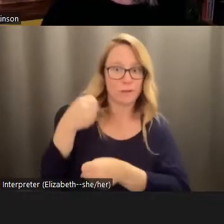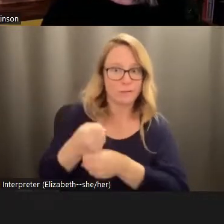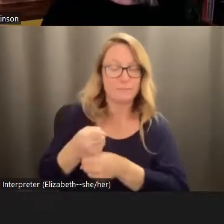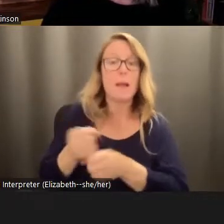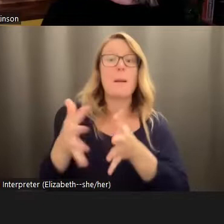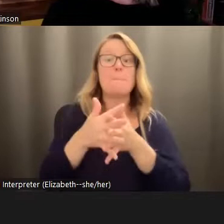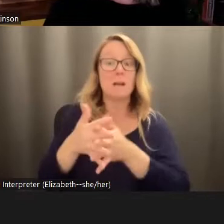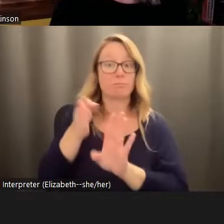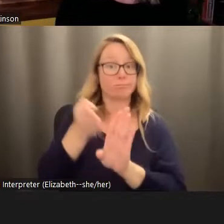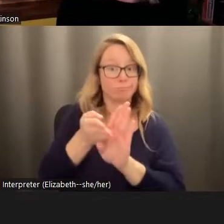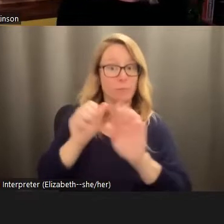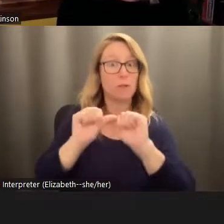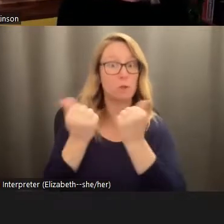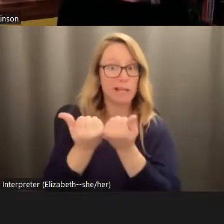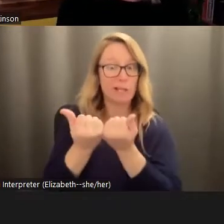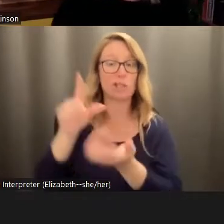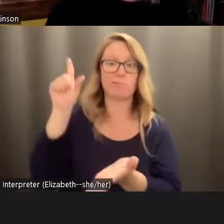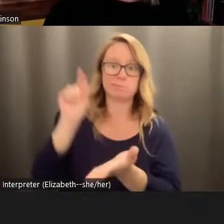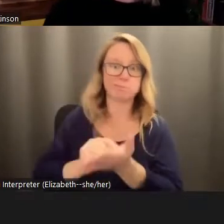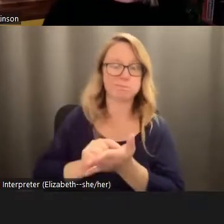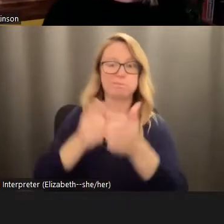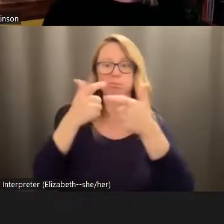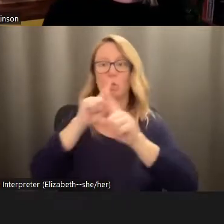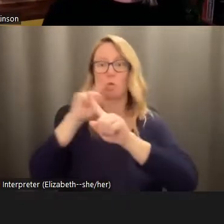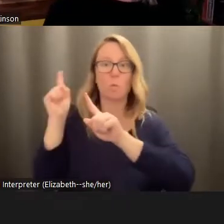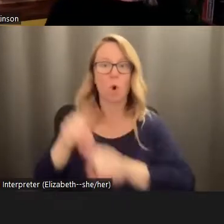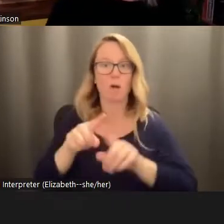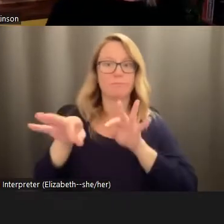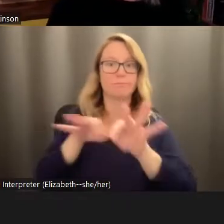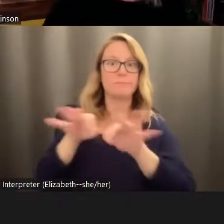Association put out a major report defining eco anxiety as a